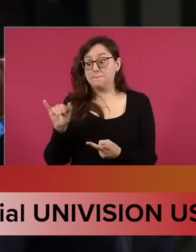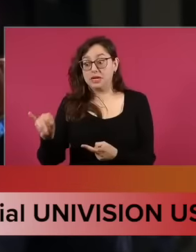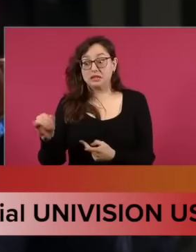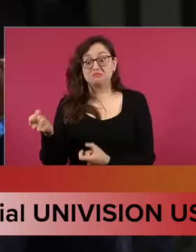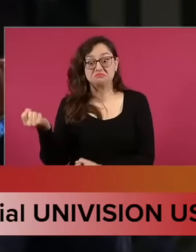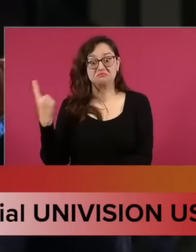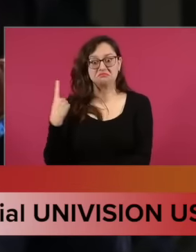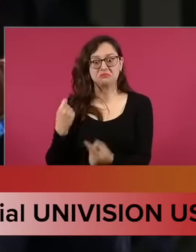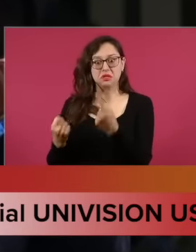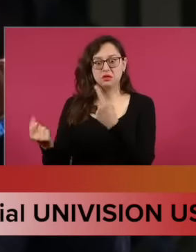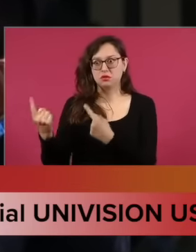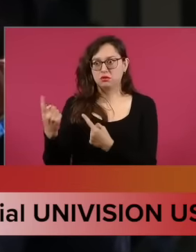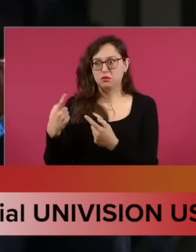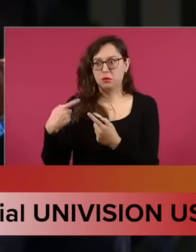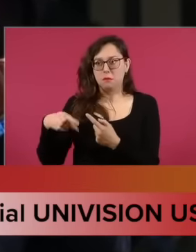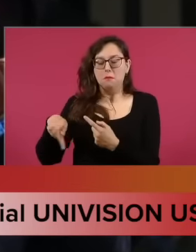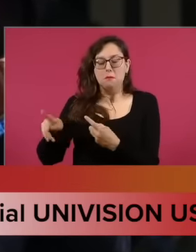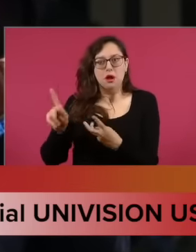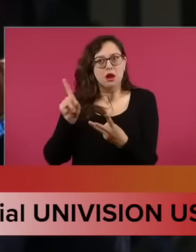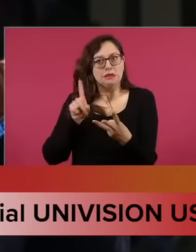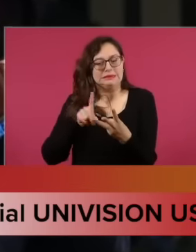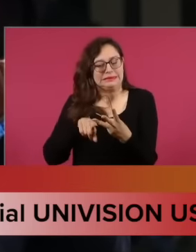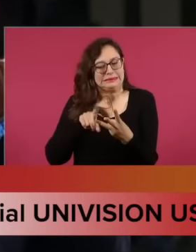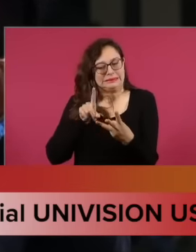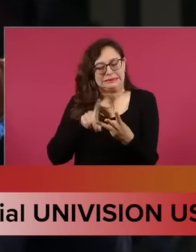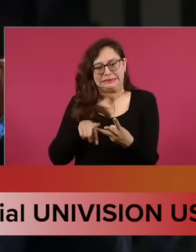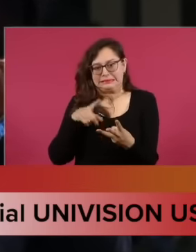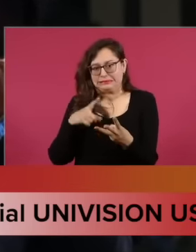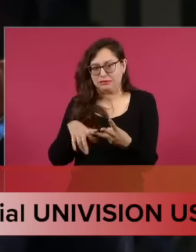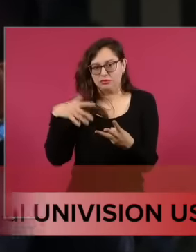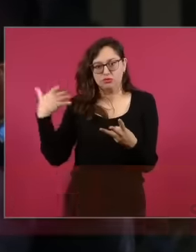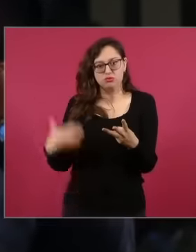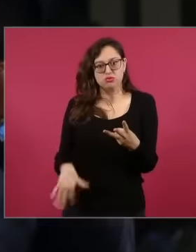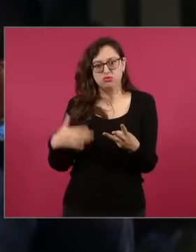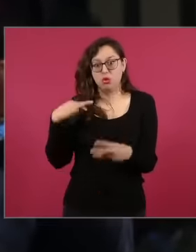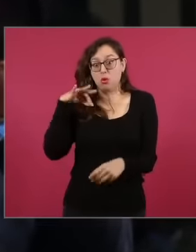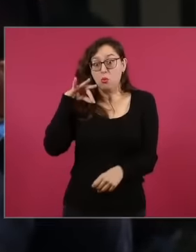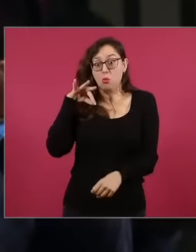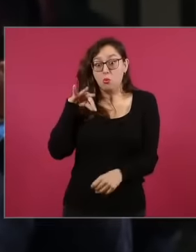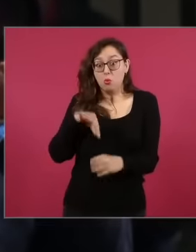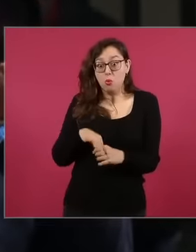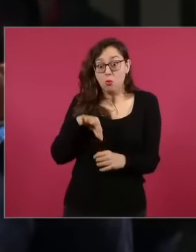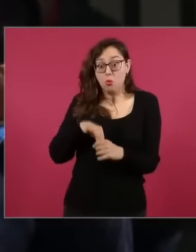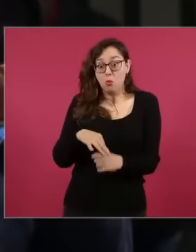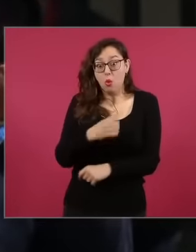the one that has attracted the most attention has to do with a vote that comes from the